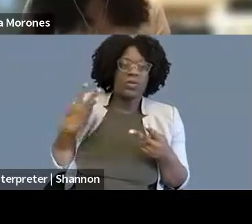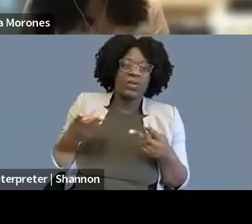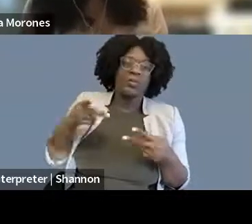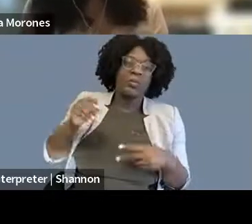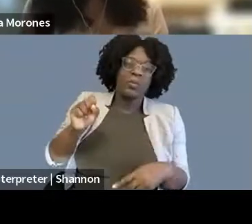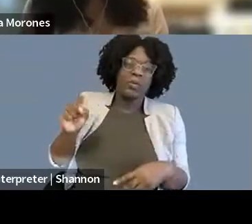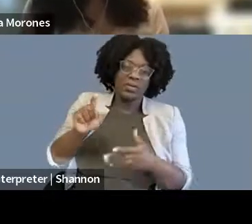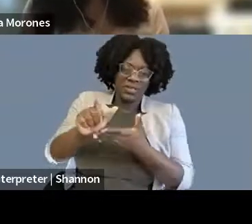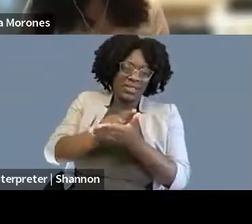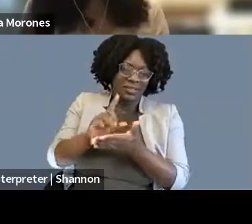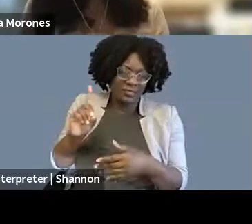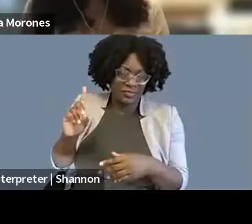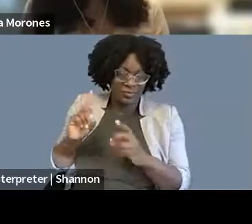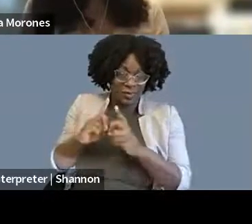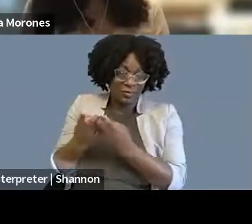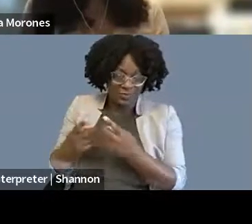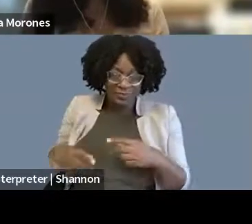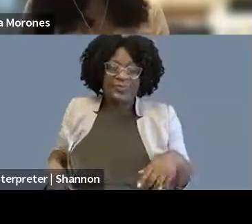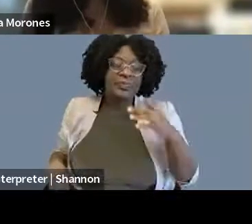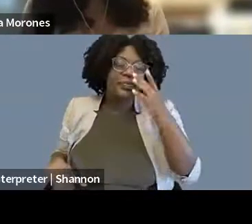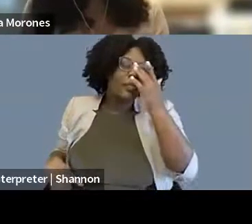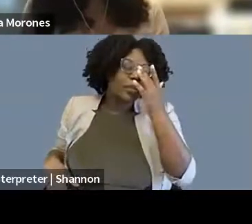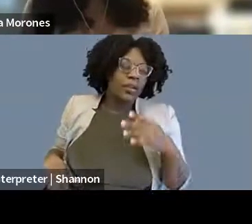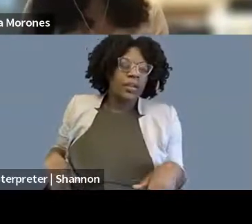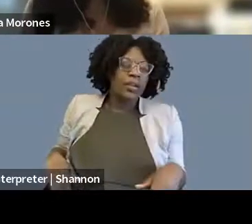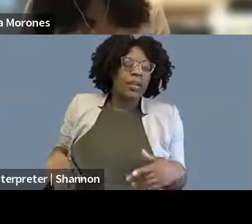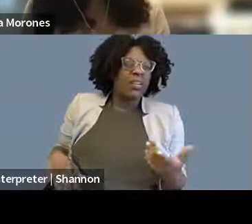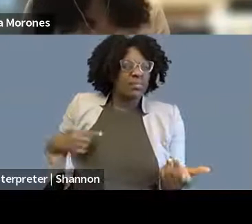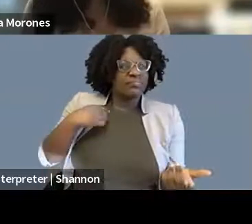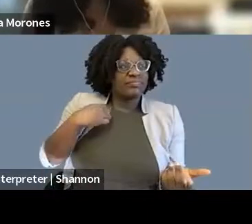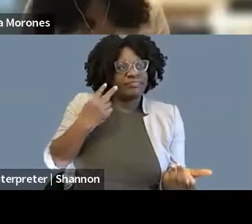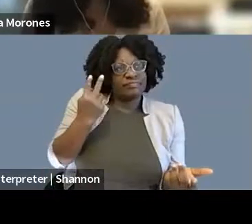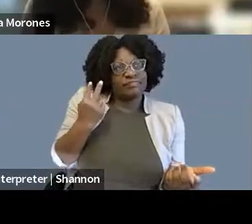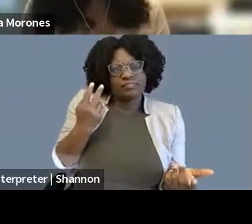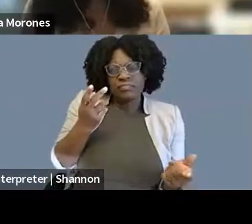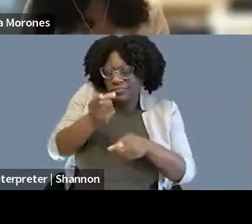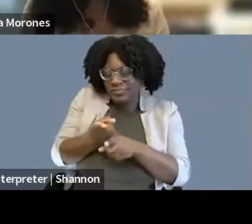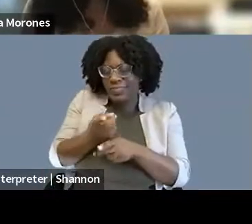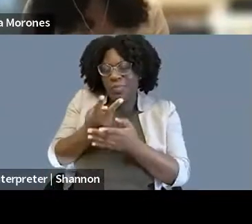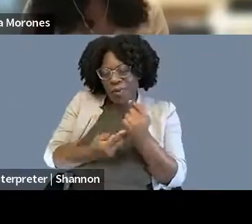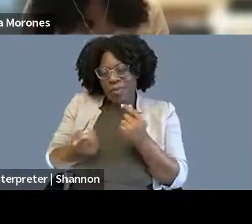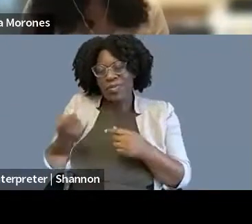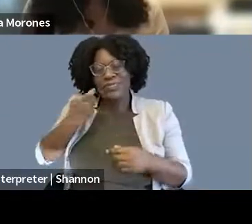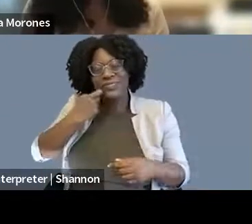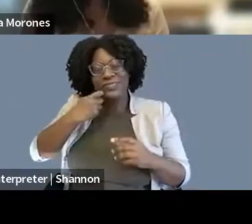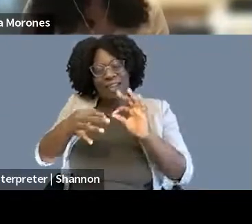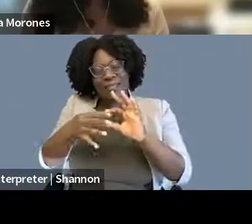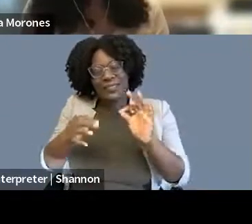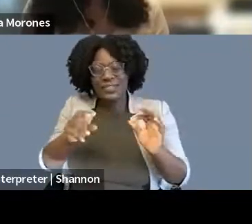But I think what both Nora and Meenu are saying is it's super important as far as figuring out